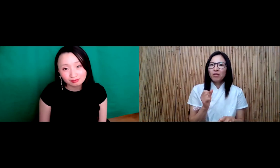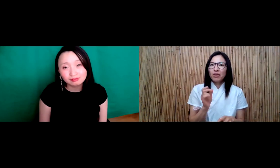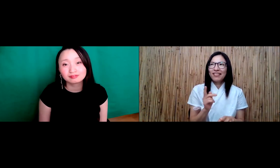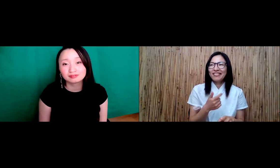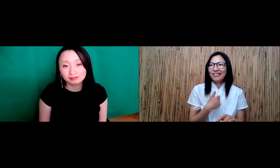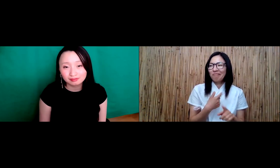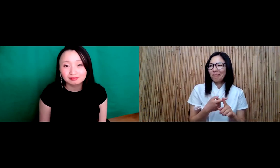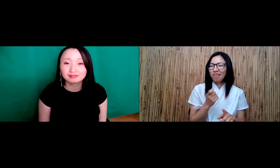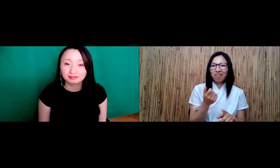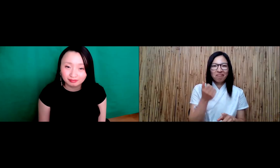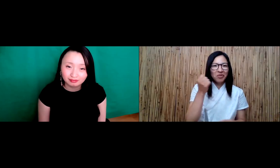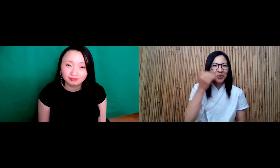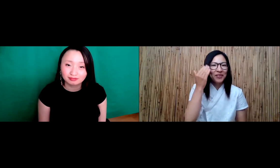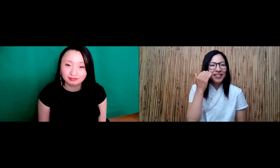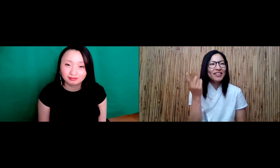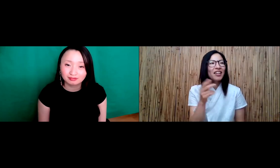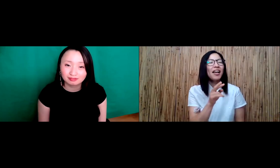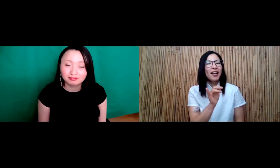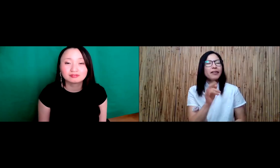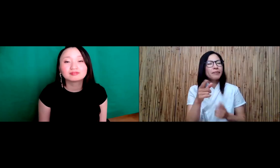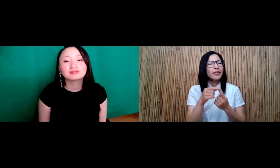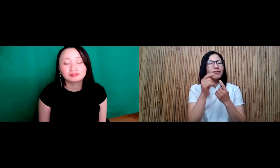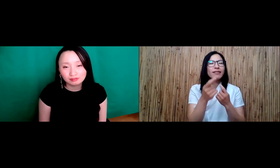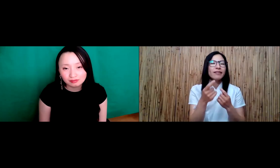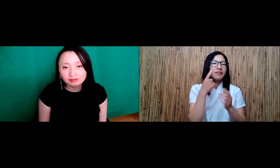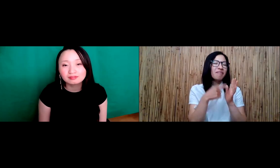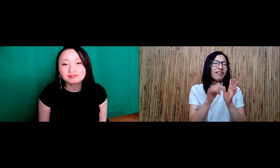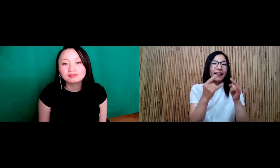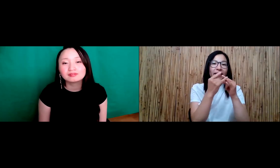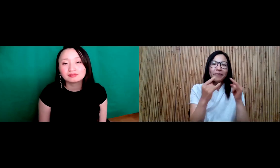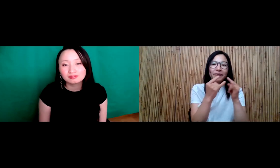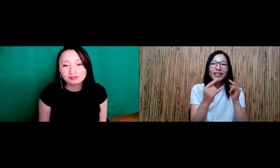10 years. And I say, Well, I'm where you from and I'll